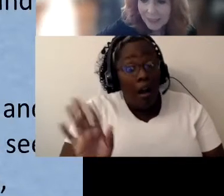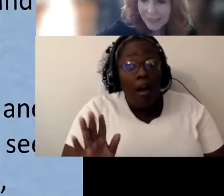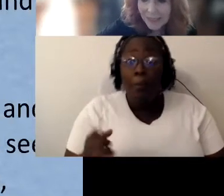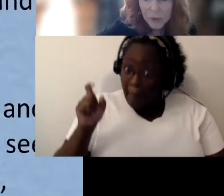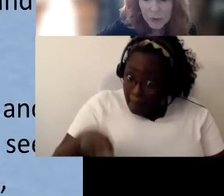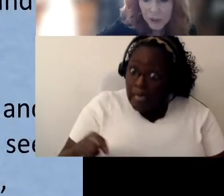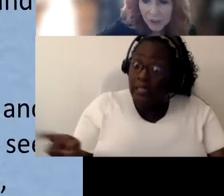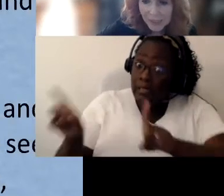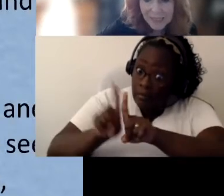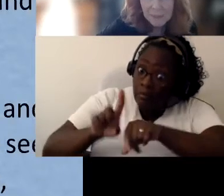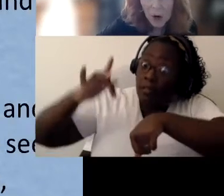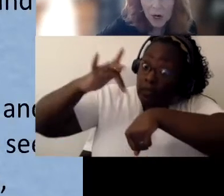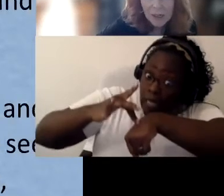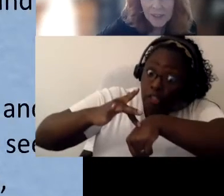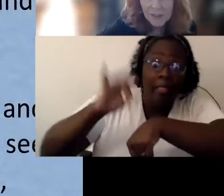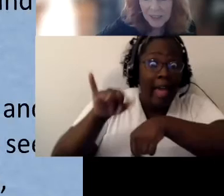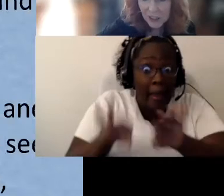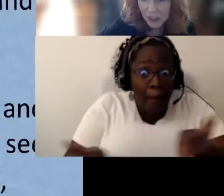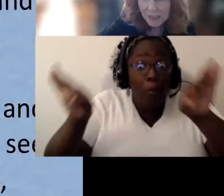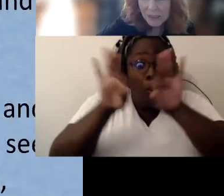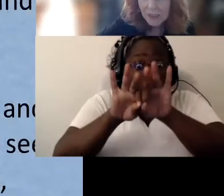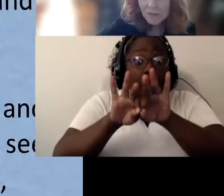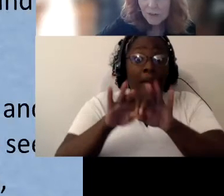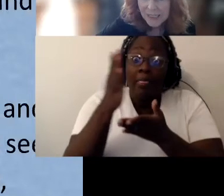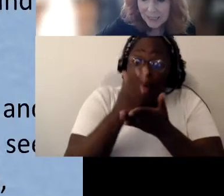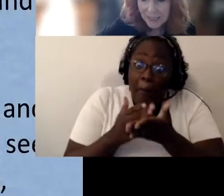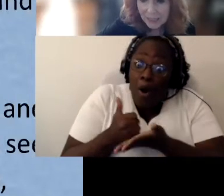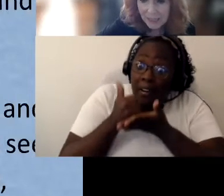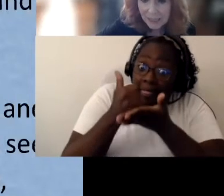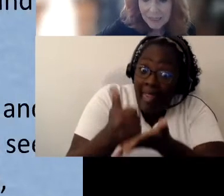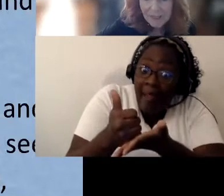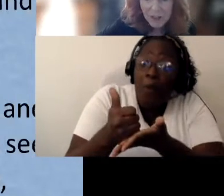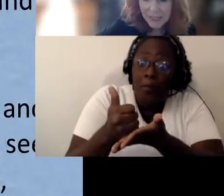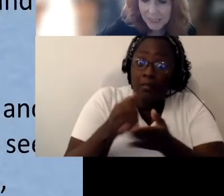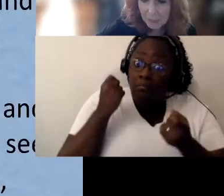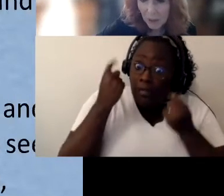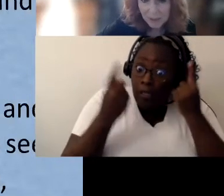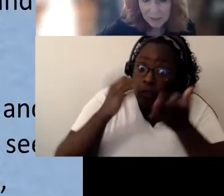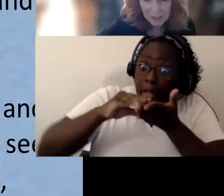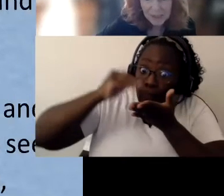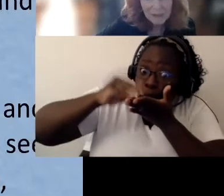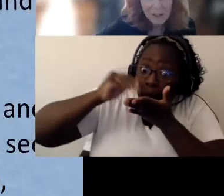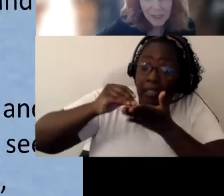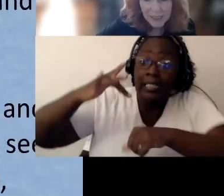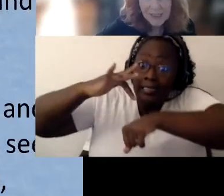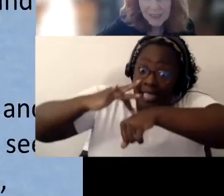It’s crucial it’s part of intervention for these kids. There is proximity there is